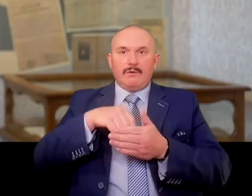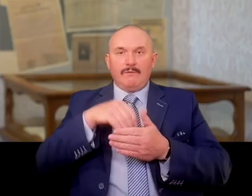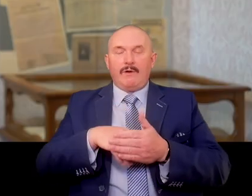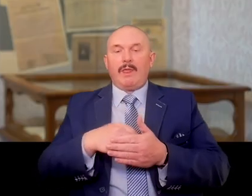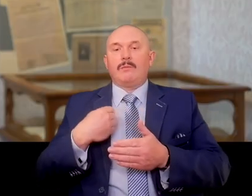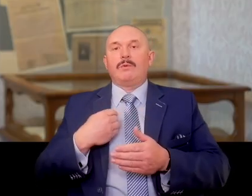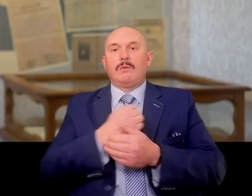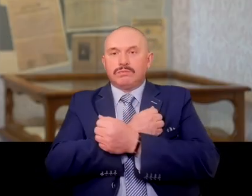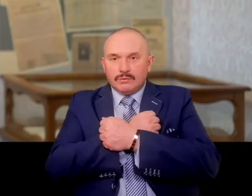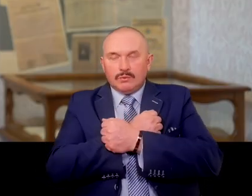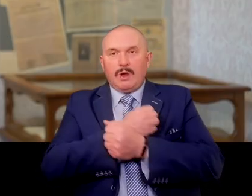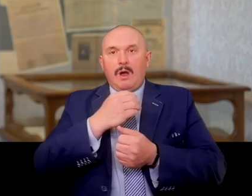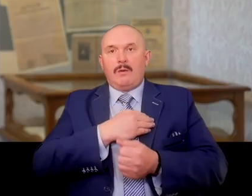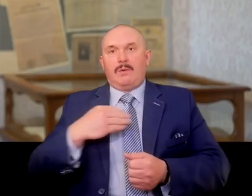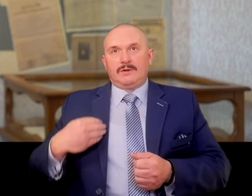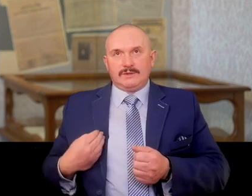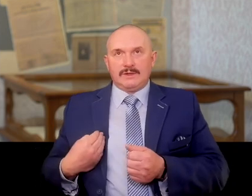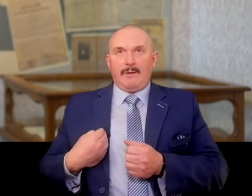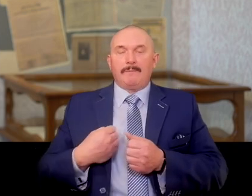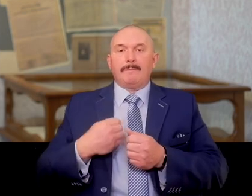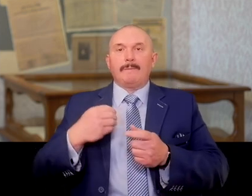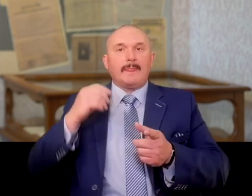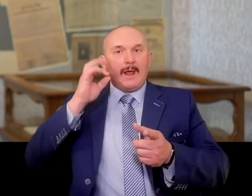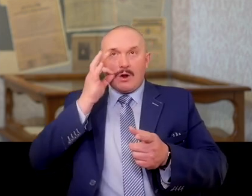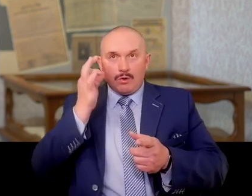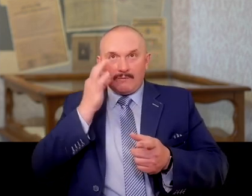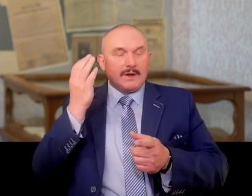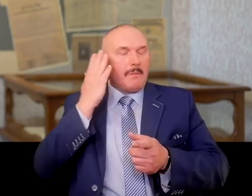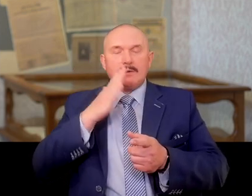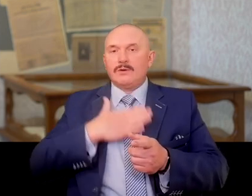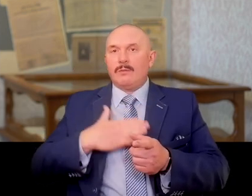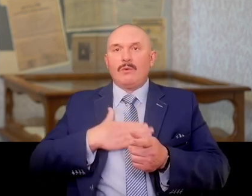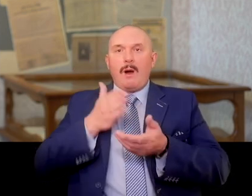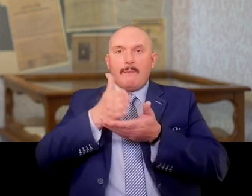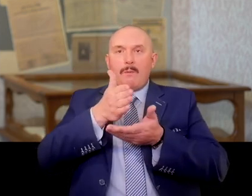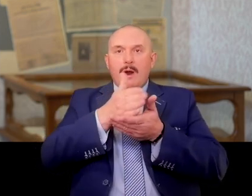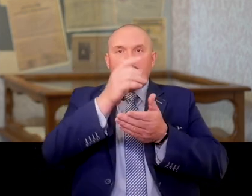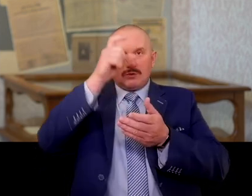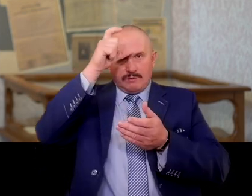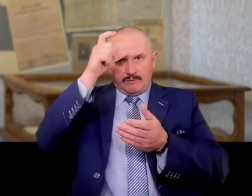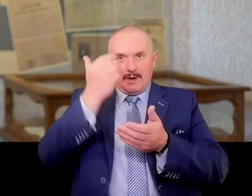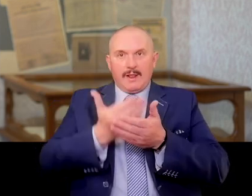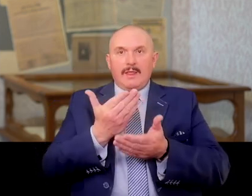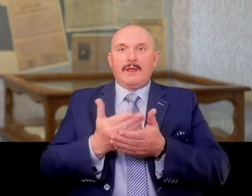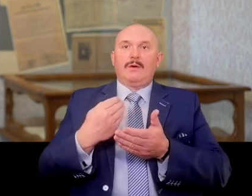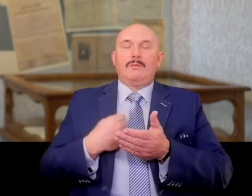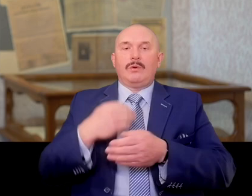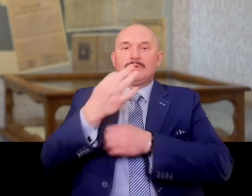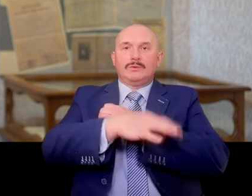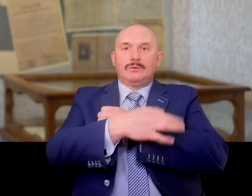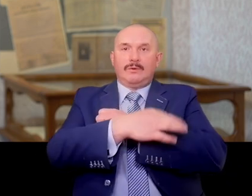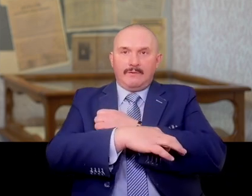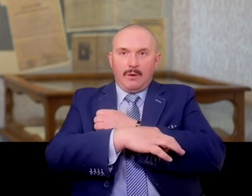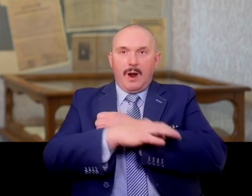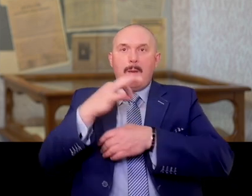From her early youth Sister Alicja had a great desire to help people, so she chose medicine as her field of study,